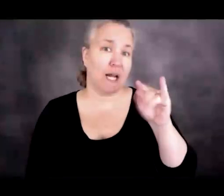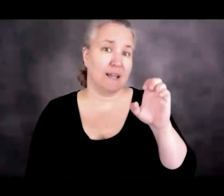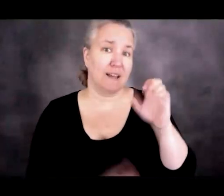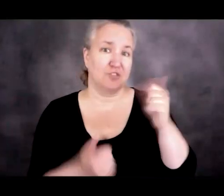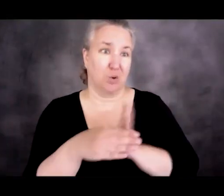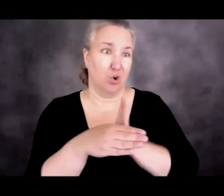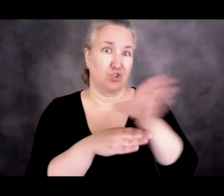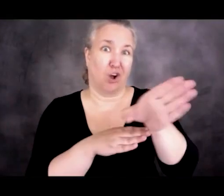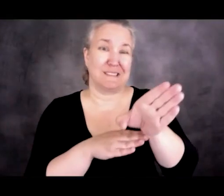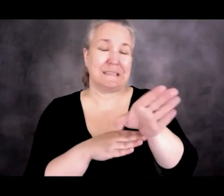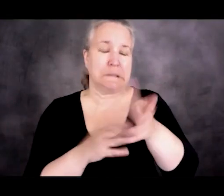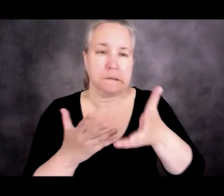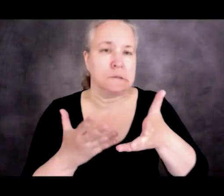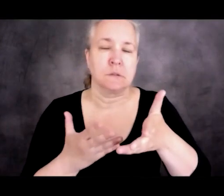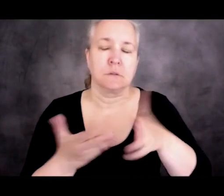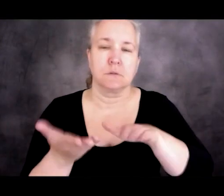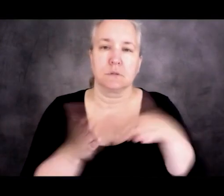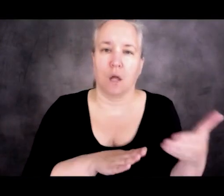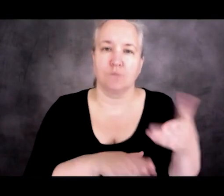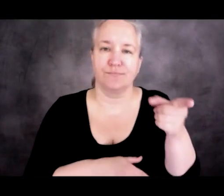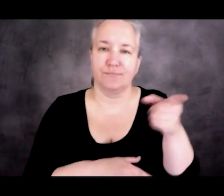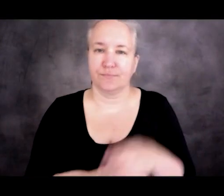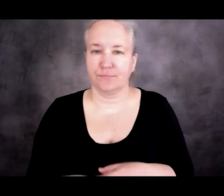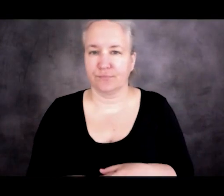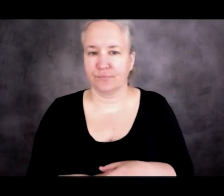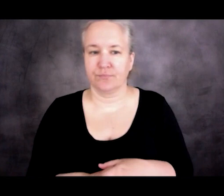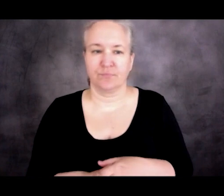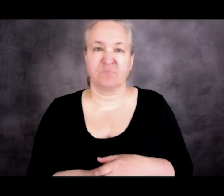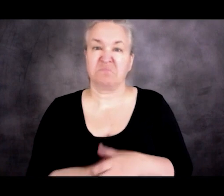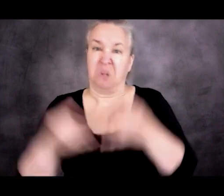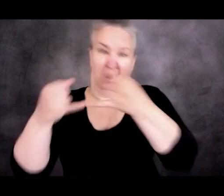And it's part of a larger pattern of border deaths along the US southern border.